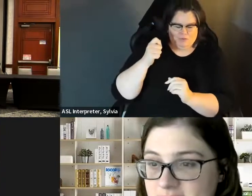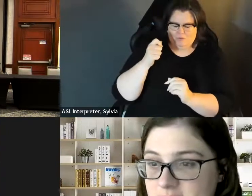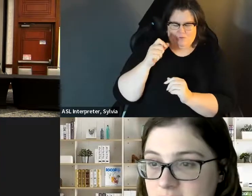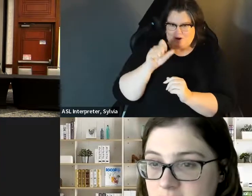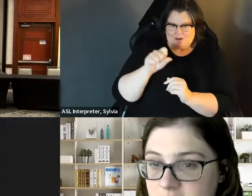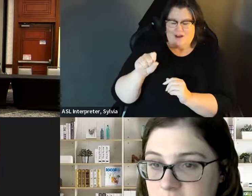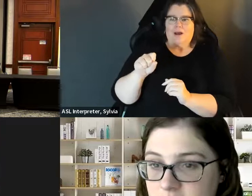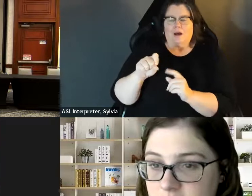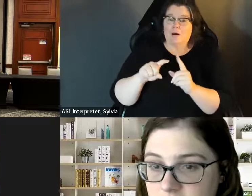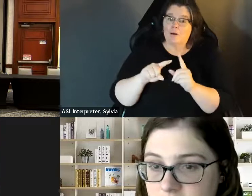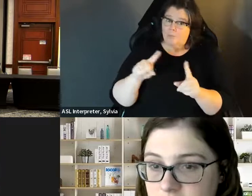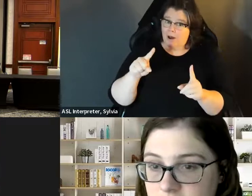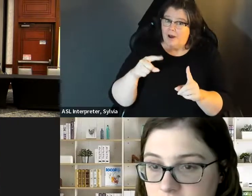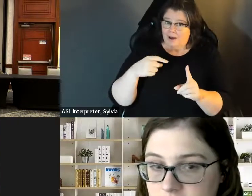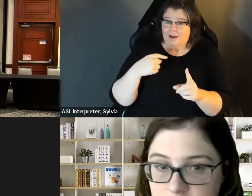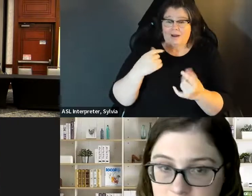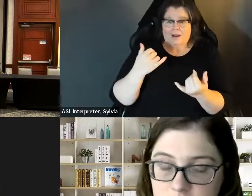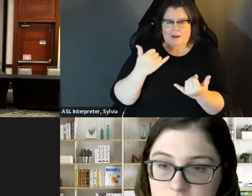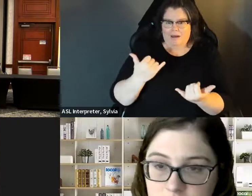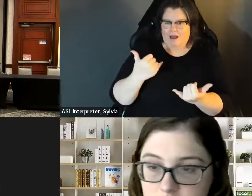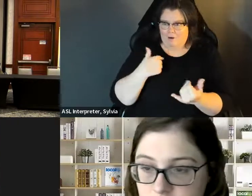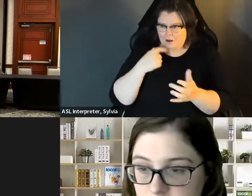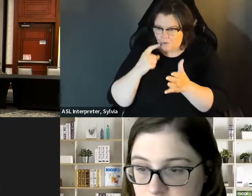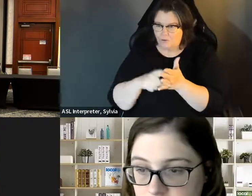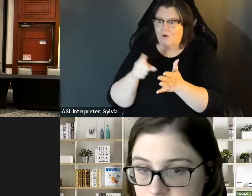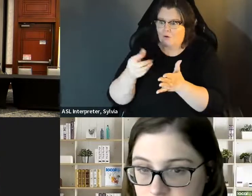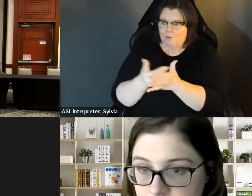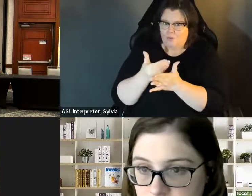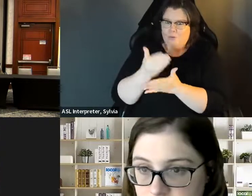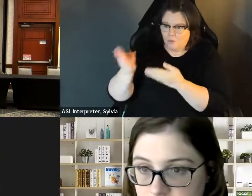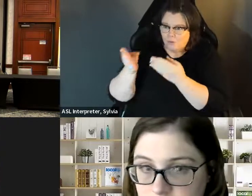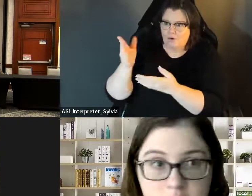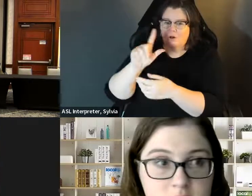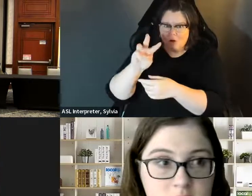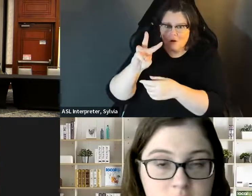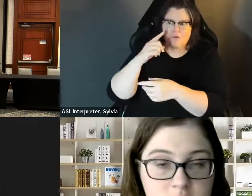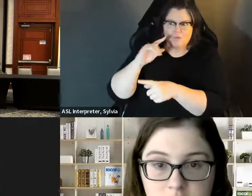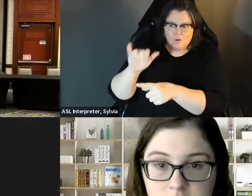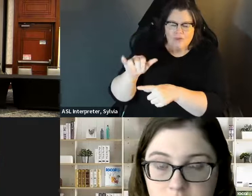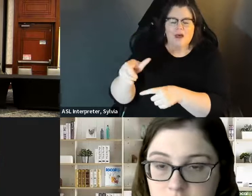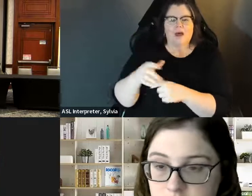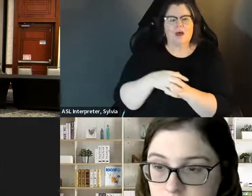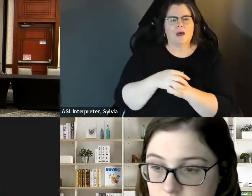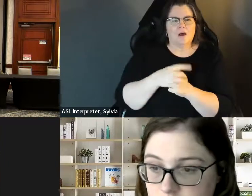I wasn't. I wasn't on benefits at the time, but I know that it is an issue, and I have been following the legislation that that was discussed. at the time but I know that it is an issue and I have been